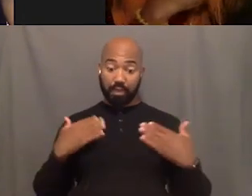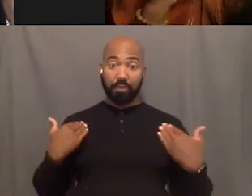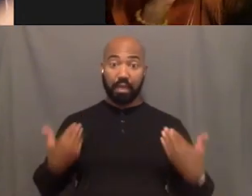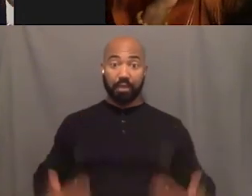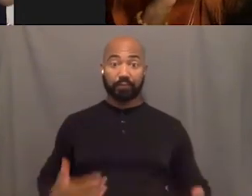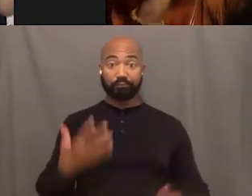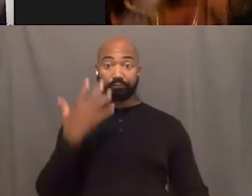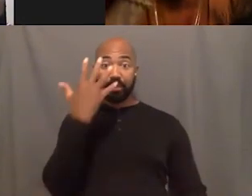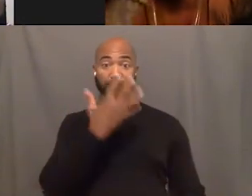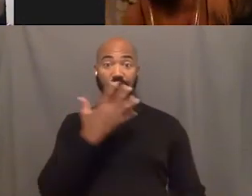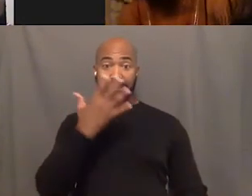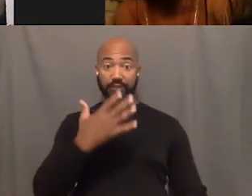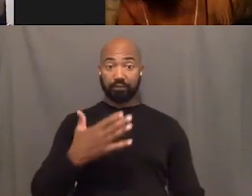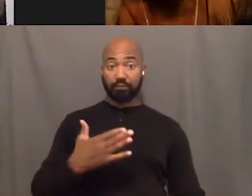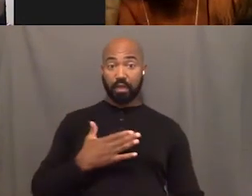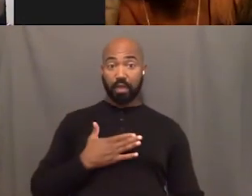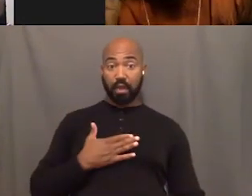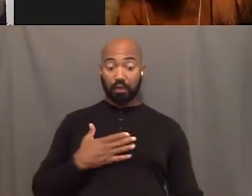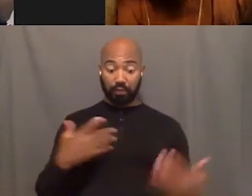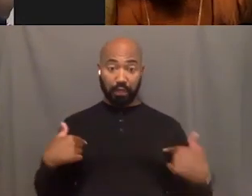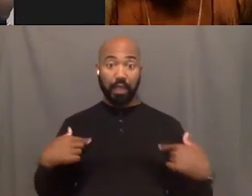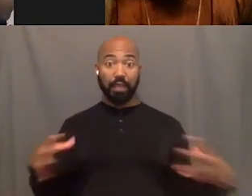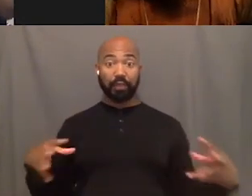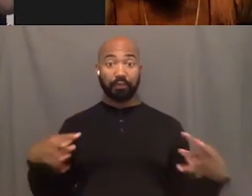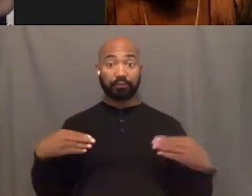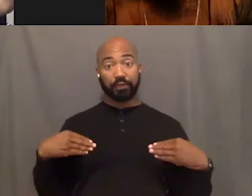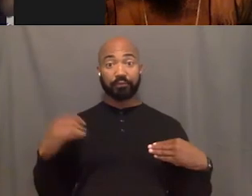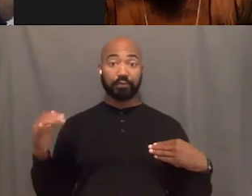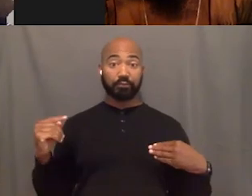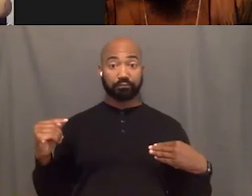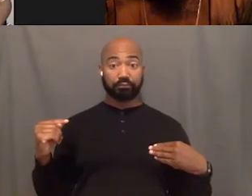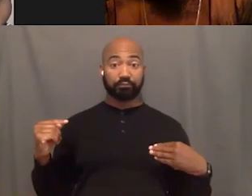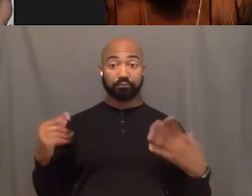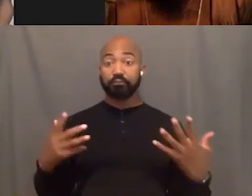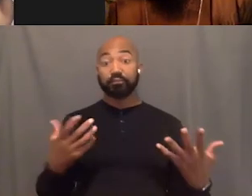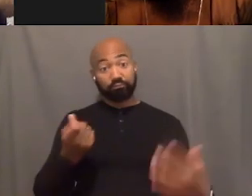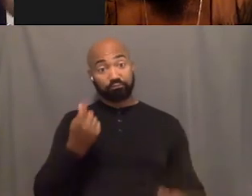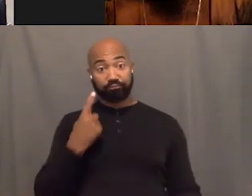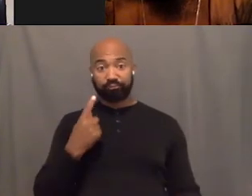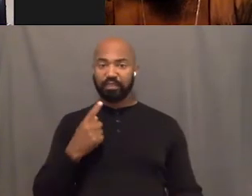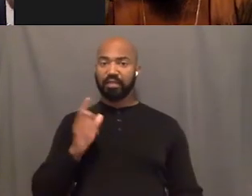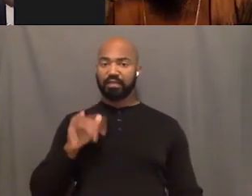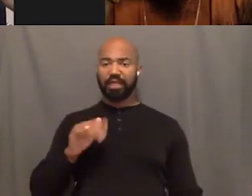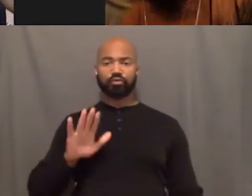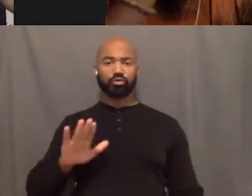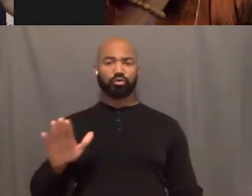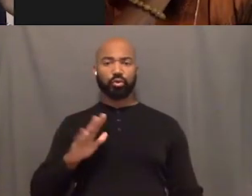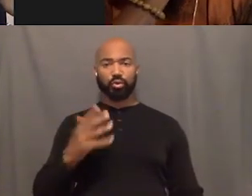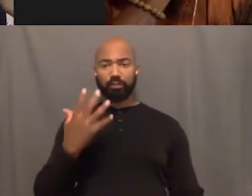This is, and I'm okay with that. And it's like understanding that this is your beauty, this this is what you have